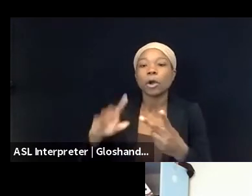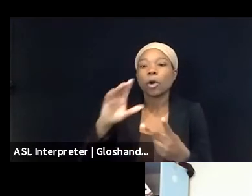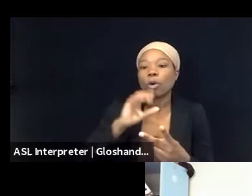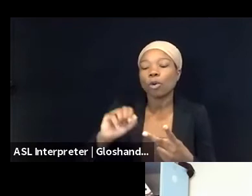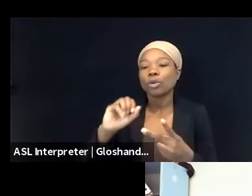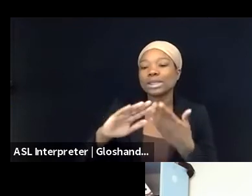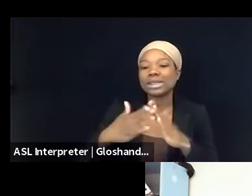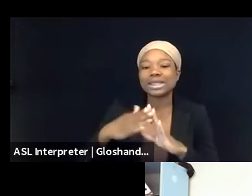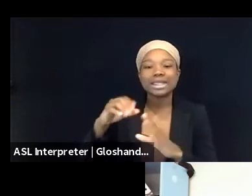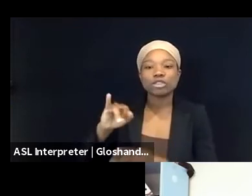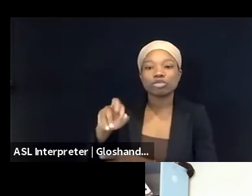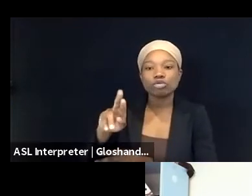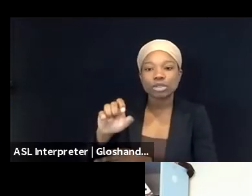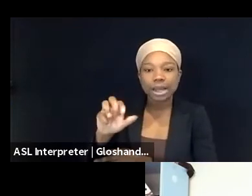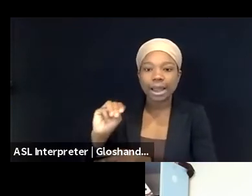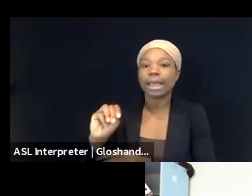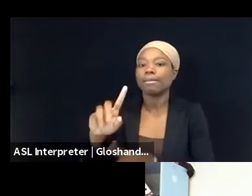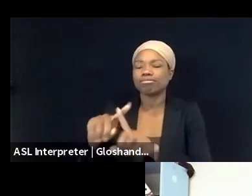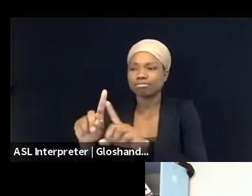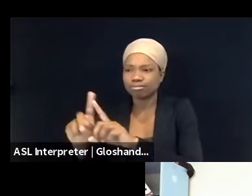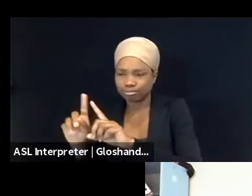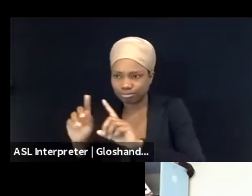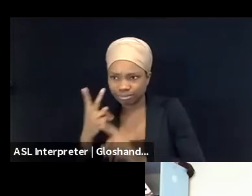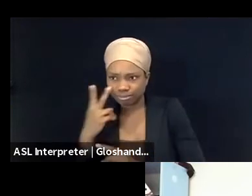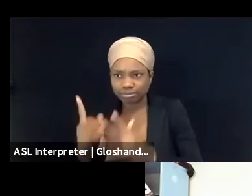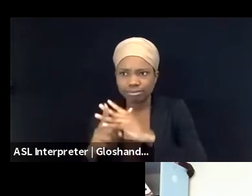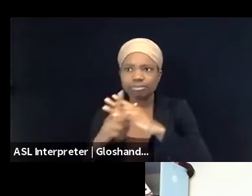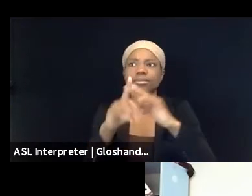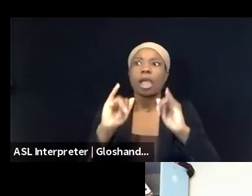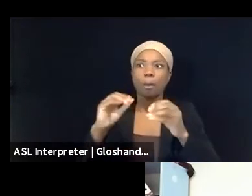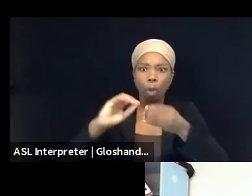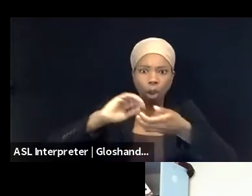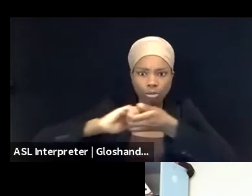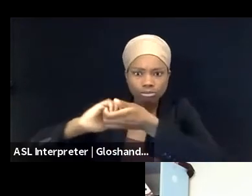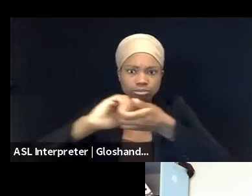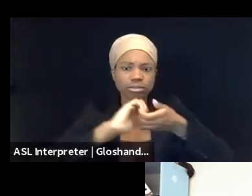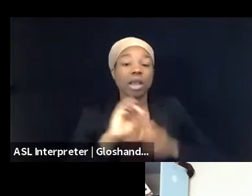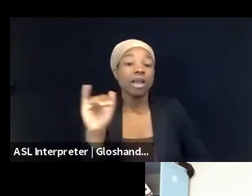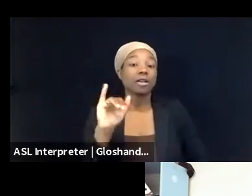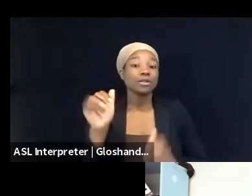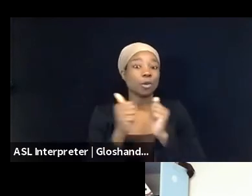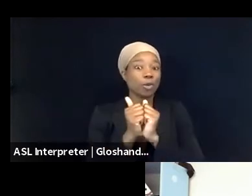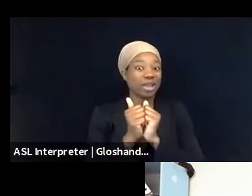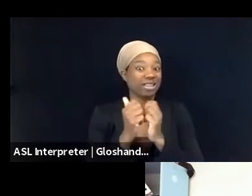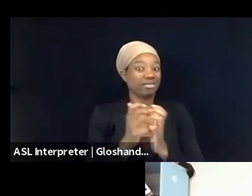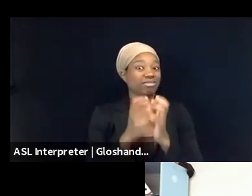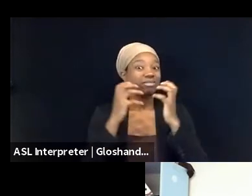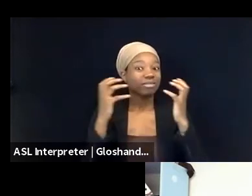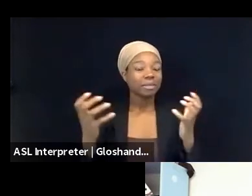inevitably with the massive Israeli military assault on Gaza and civilian deaths,